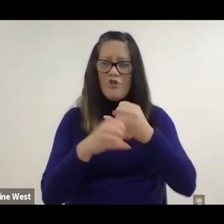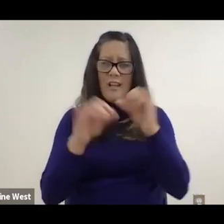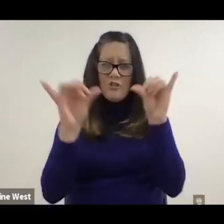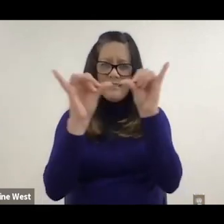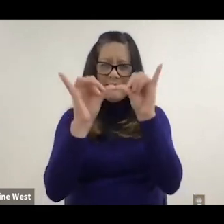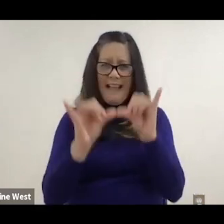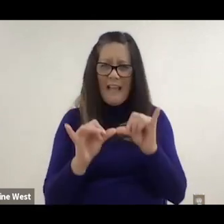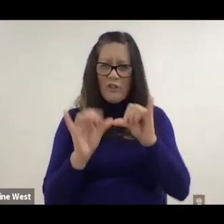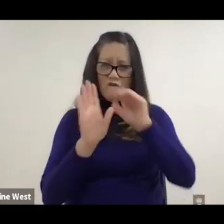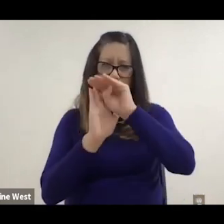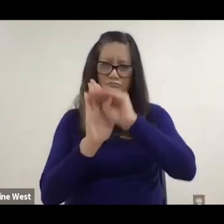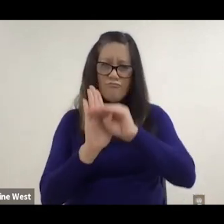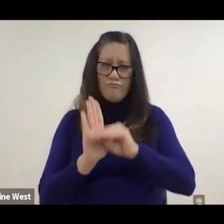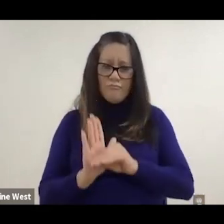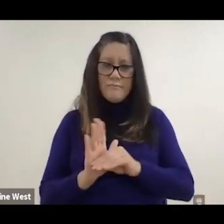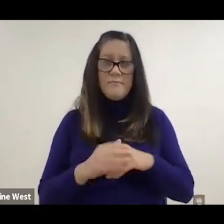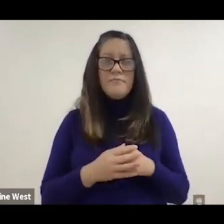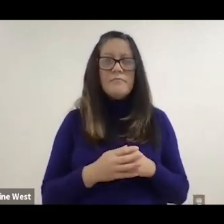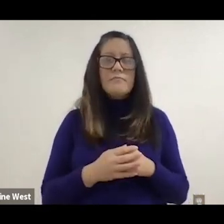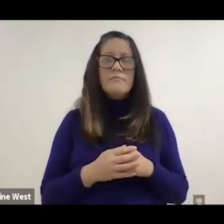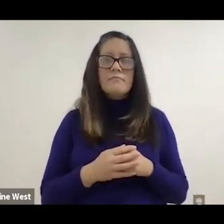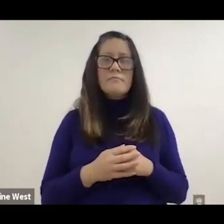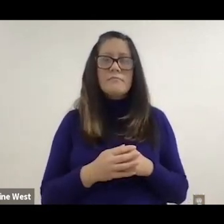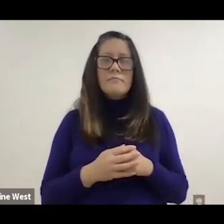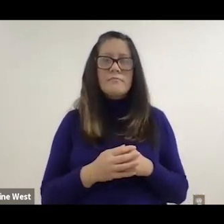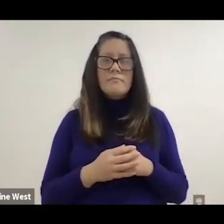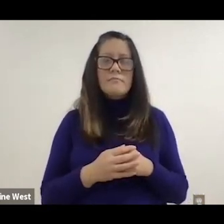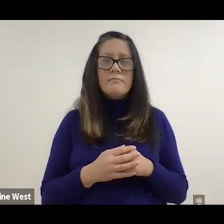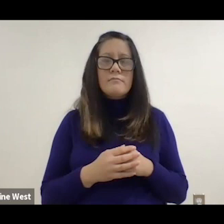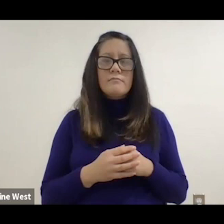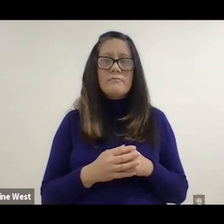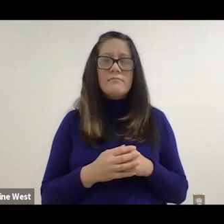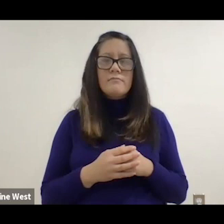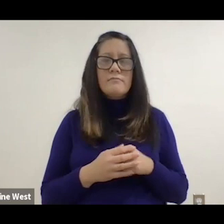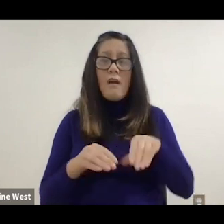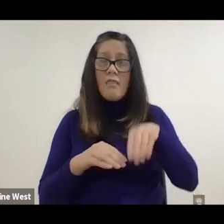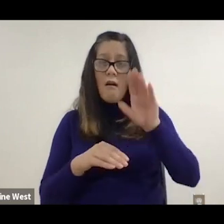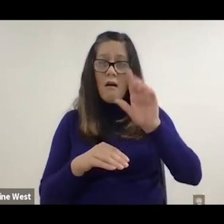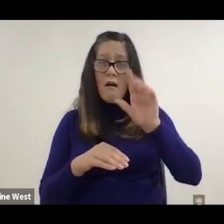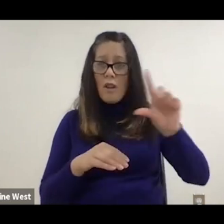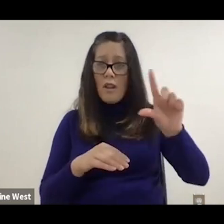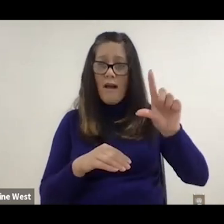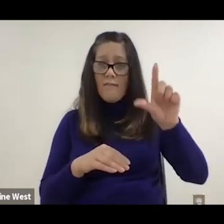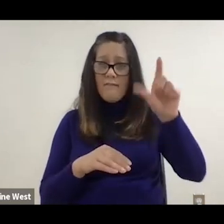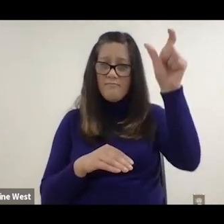the US and international standards. This if you look on the upper left on the